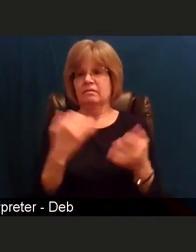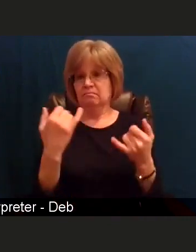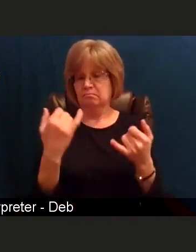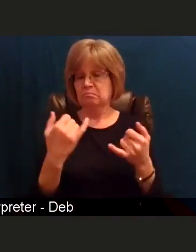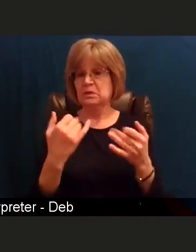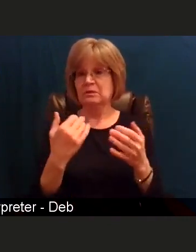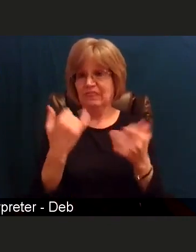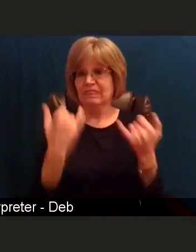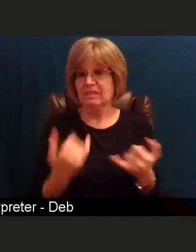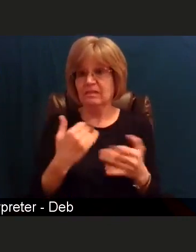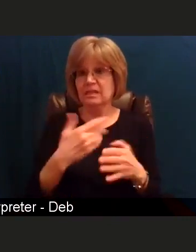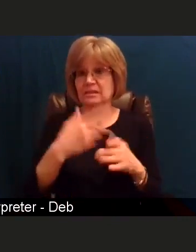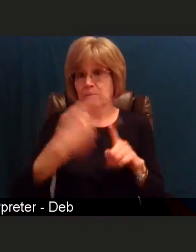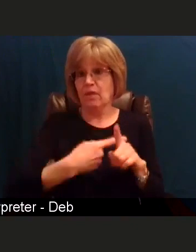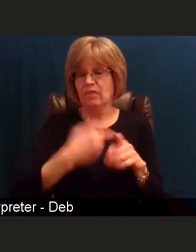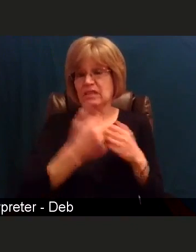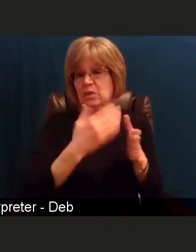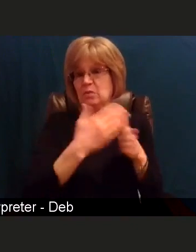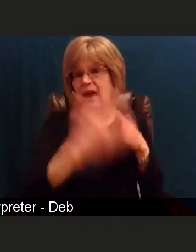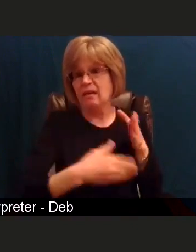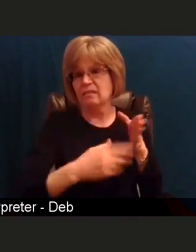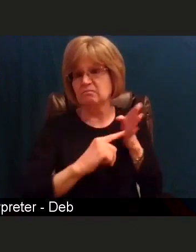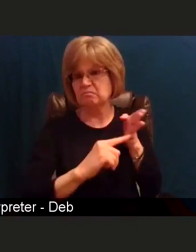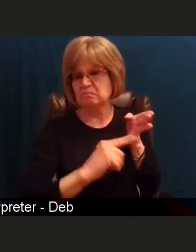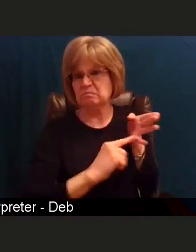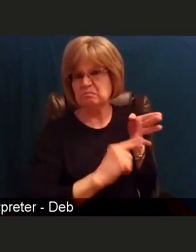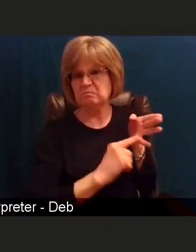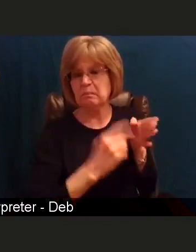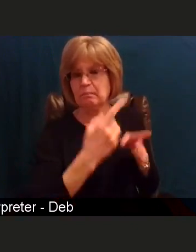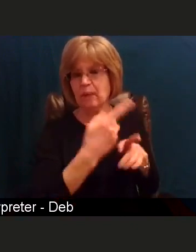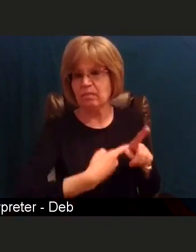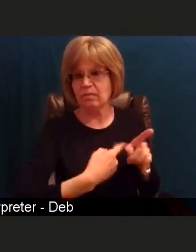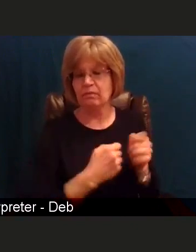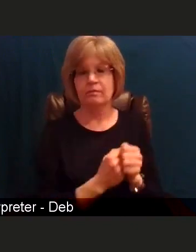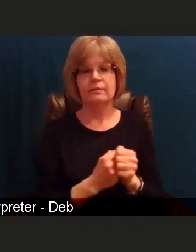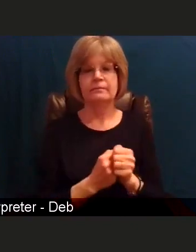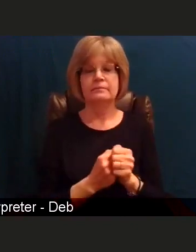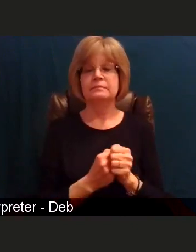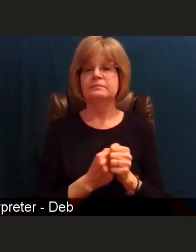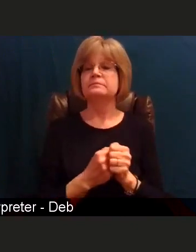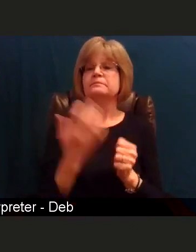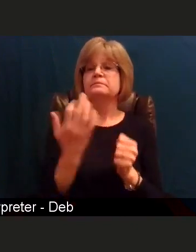So I want you to know that just like everything else that we have done throughout this pandemic,